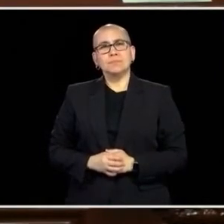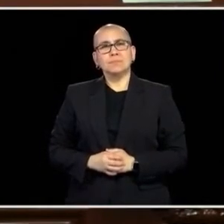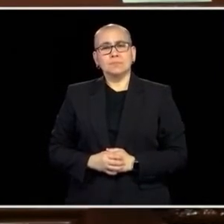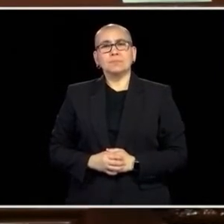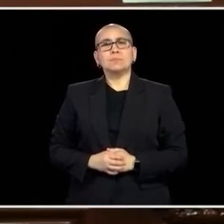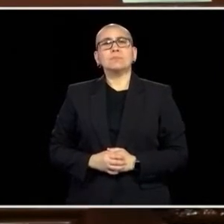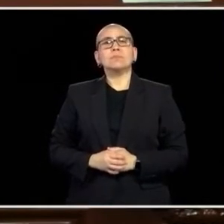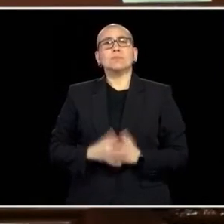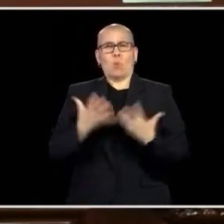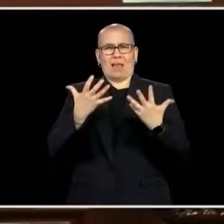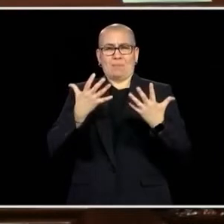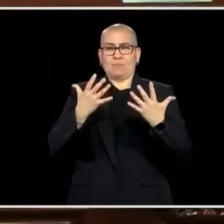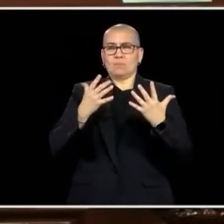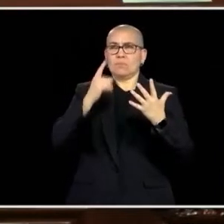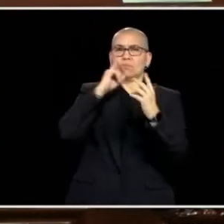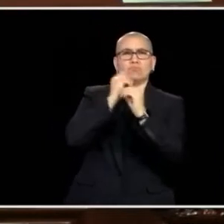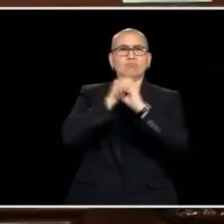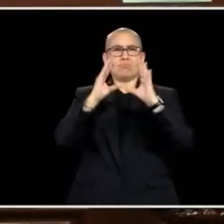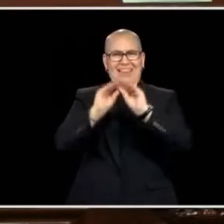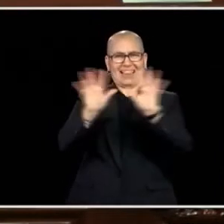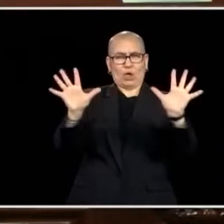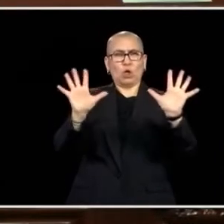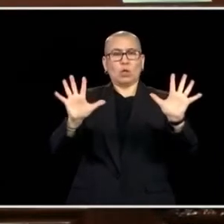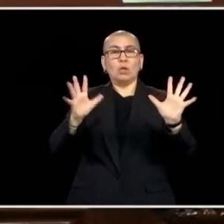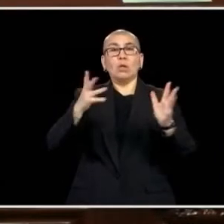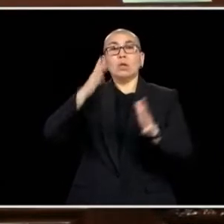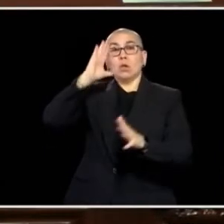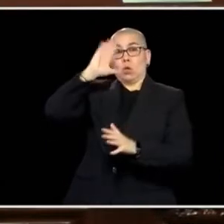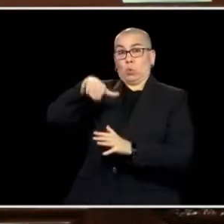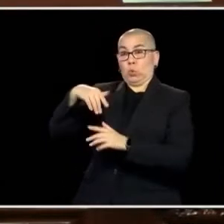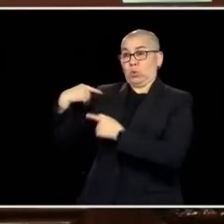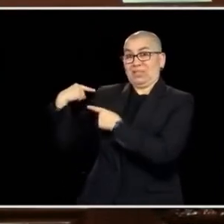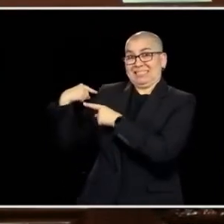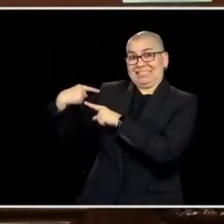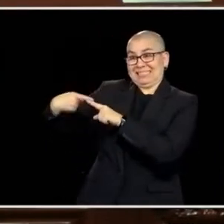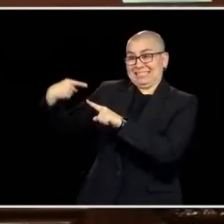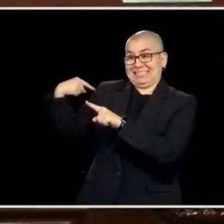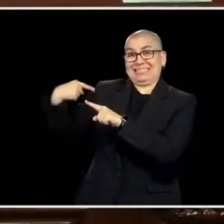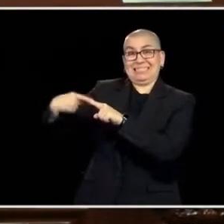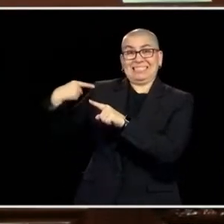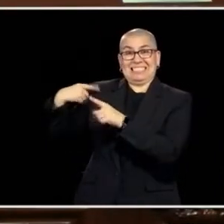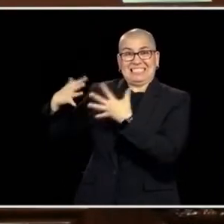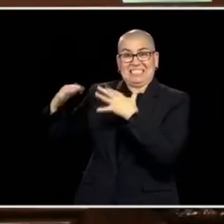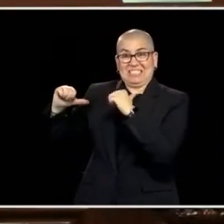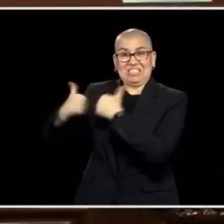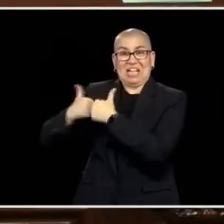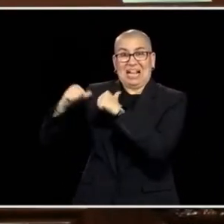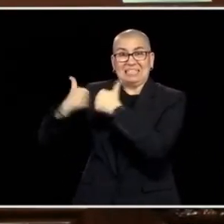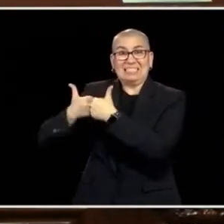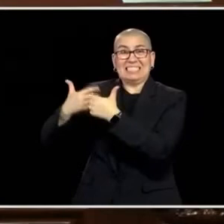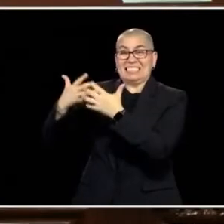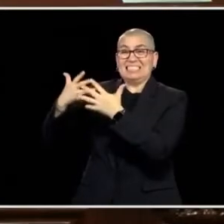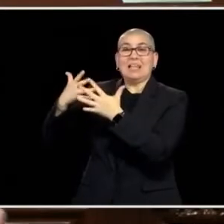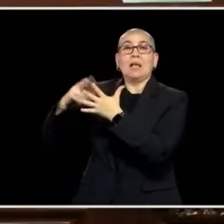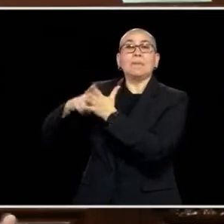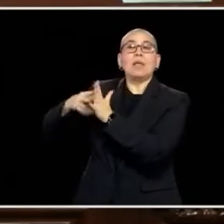AND TO BE CLEAR, MOVING FORWARD DOESN'T MEAN GIVING UP ON THE TOUGH ISSUES, IT DOESN'T MEAN GLOSSING OVER THINGS WE NEED TO TAKE CARE